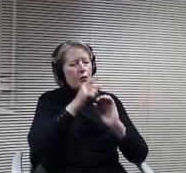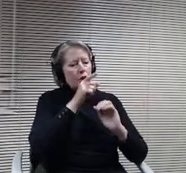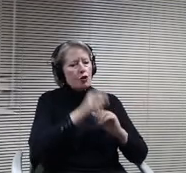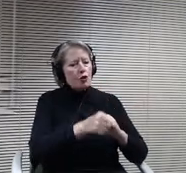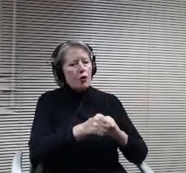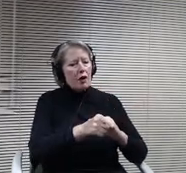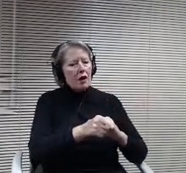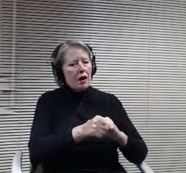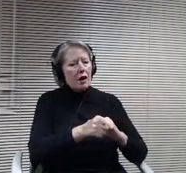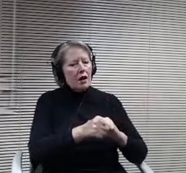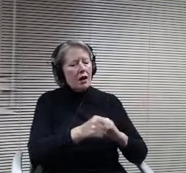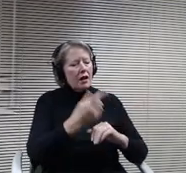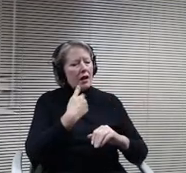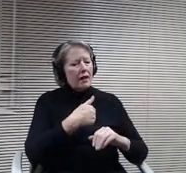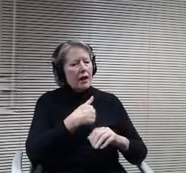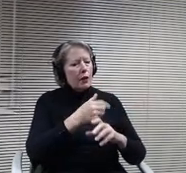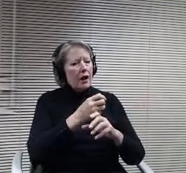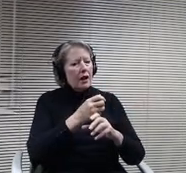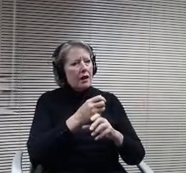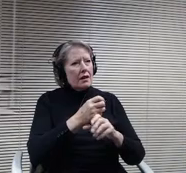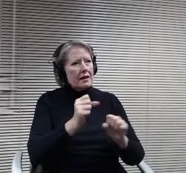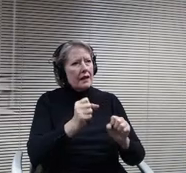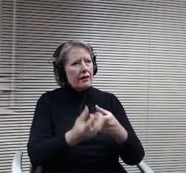the way that we would want to do so.